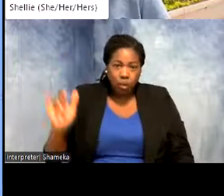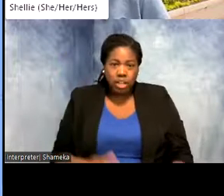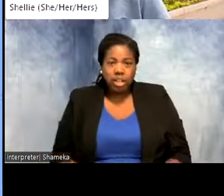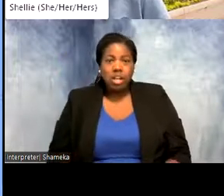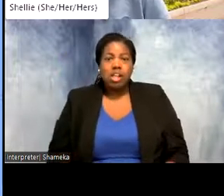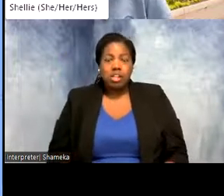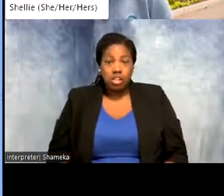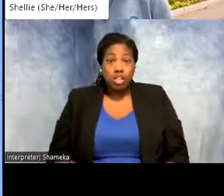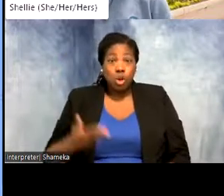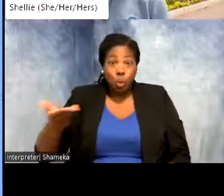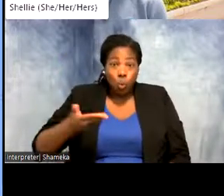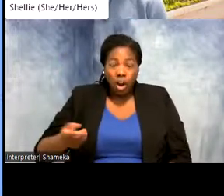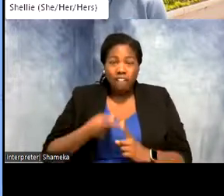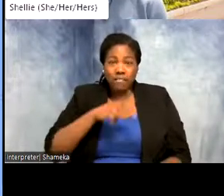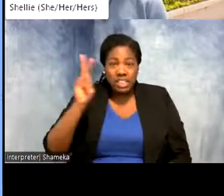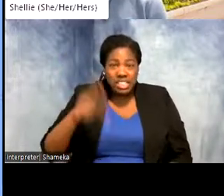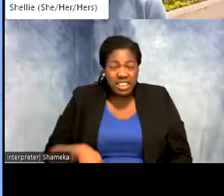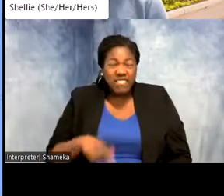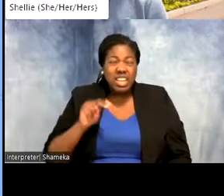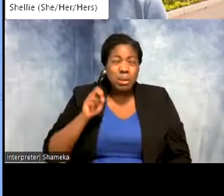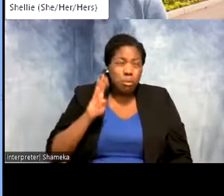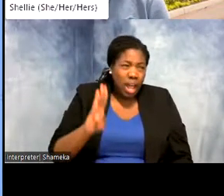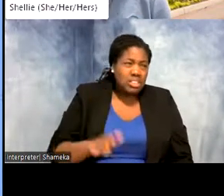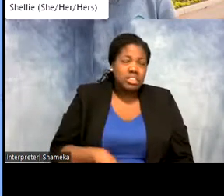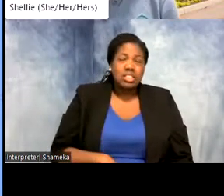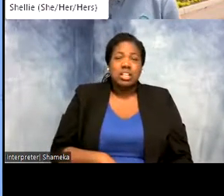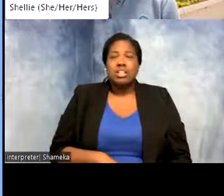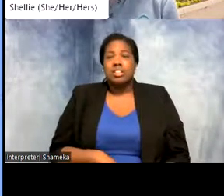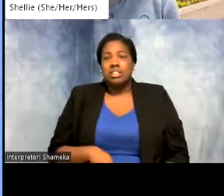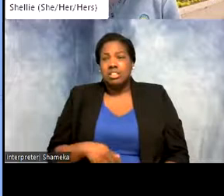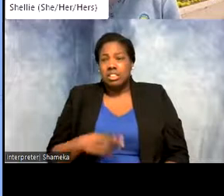Welcome from Philadelphia and Nebraska. We have someone joining us all the way